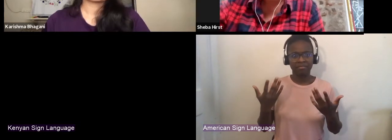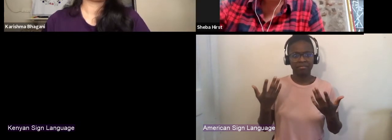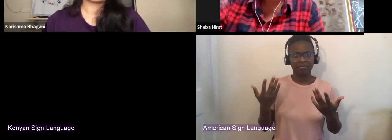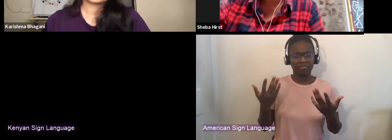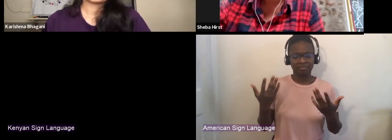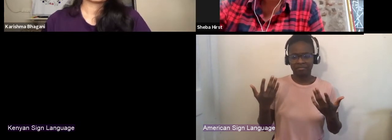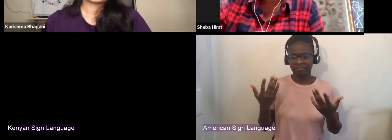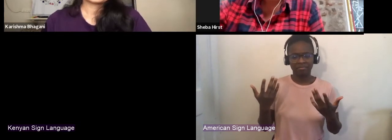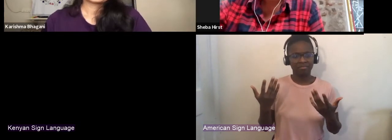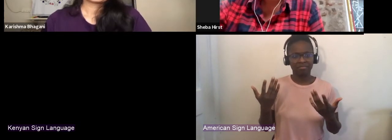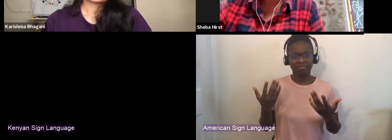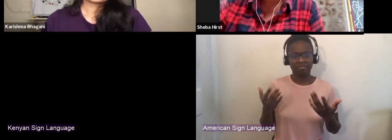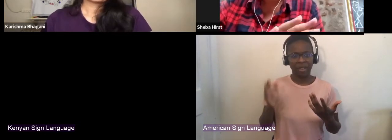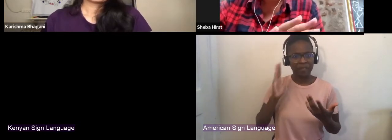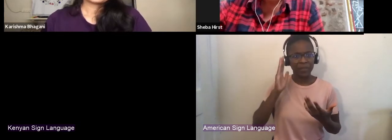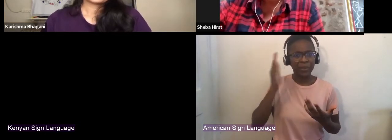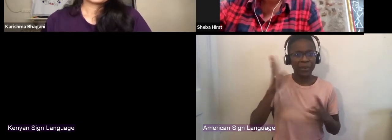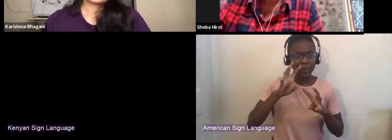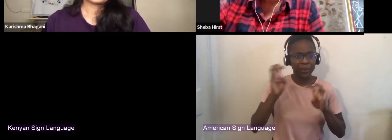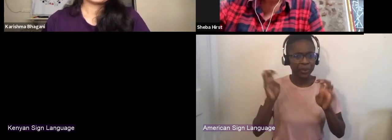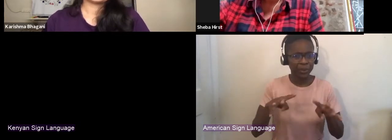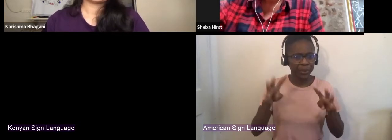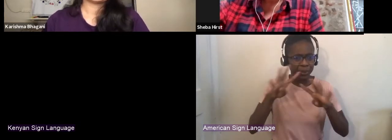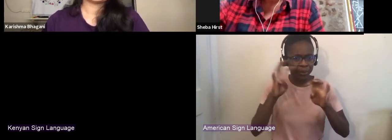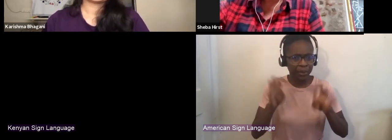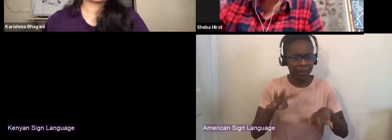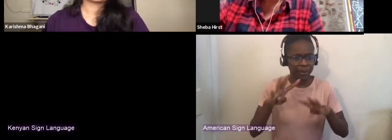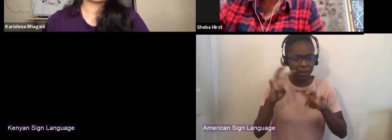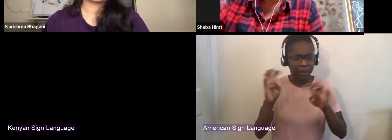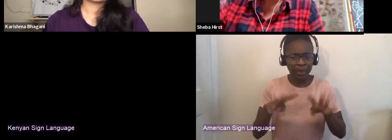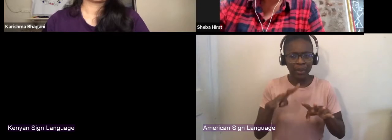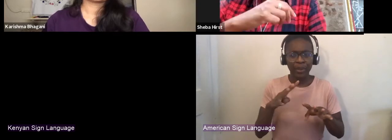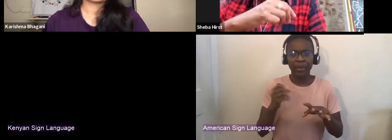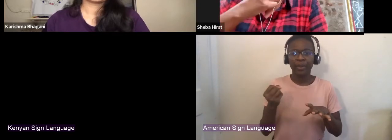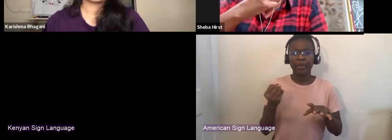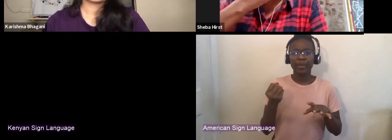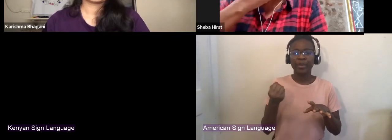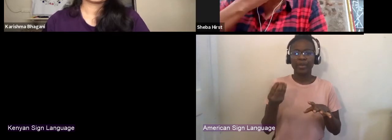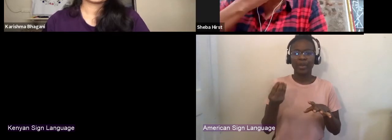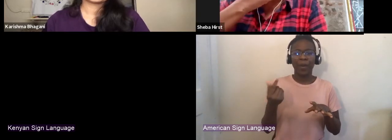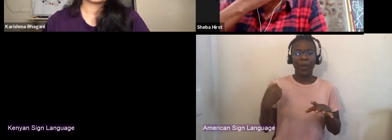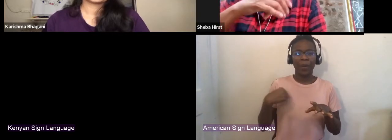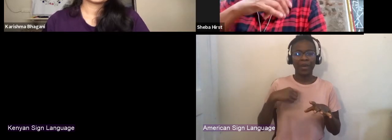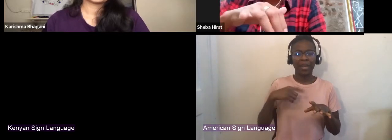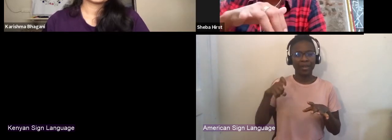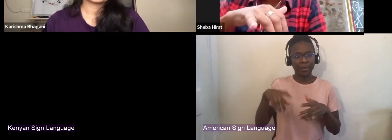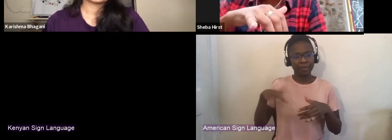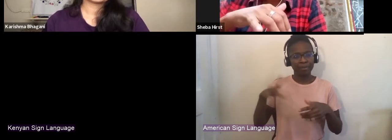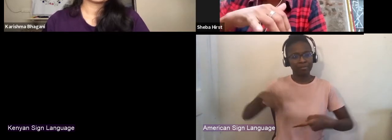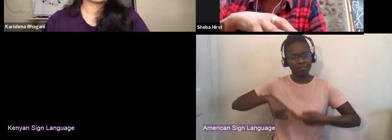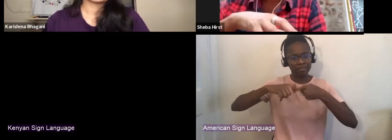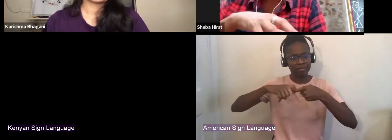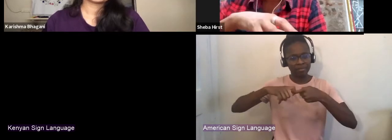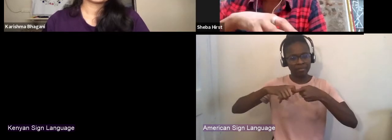And so we're just in a sort of hold mode. And we kicked off this research project